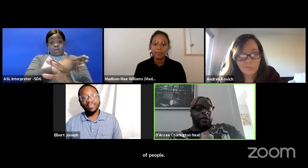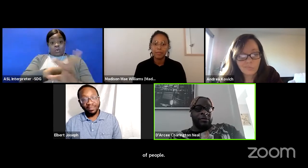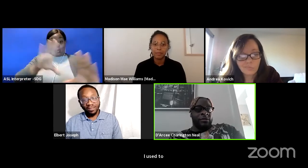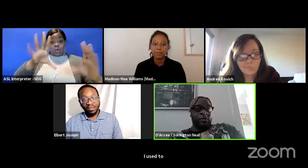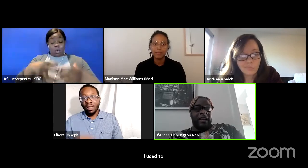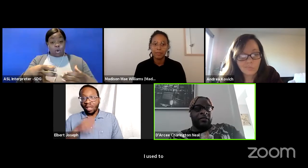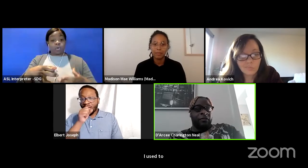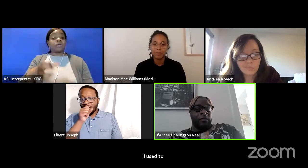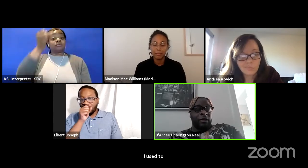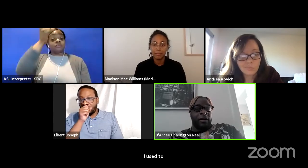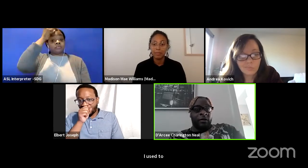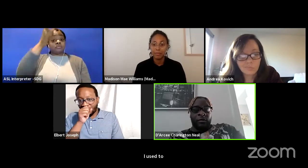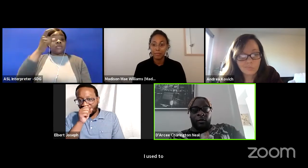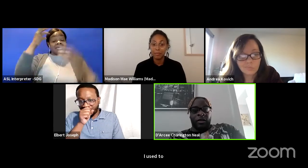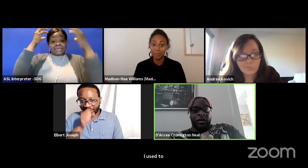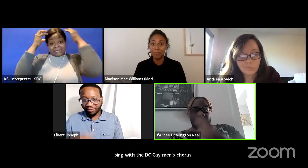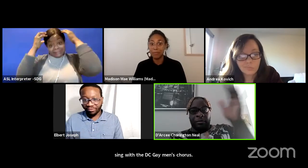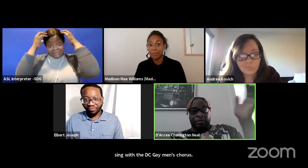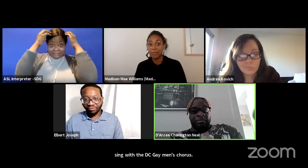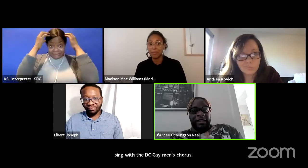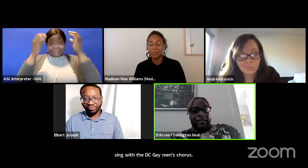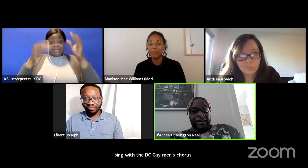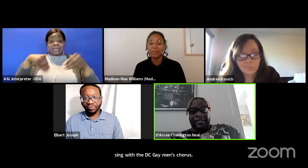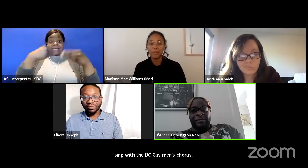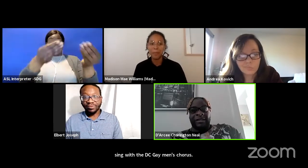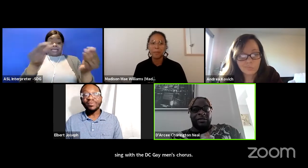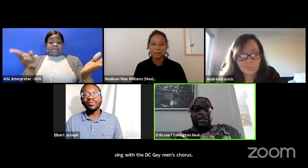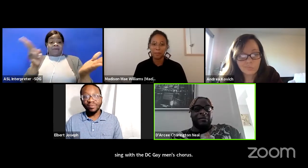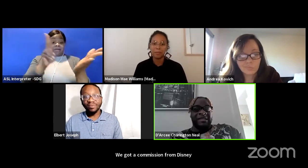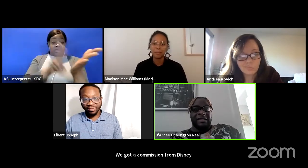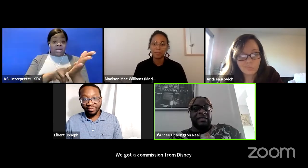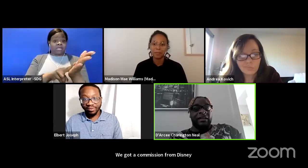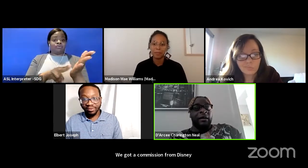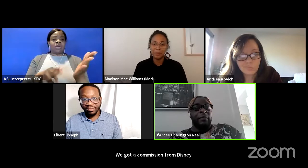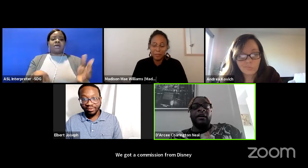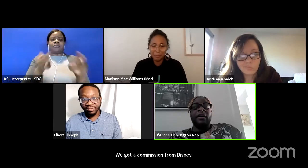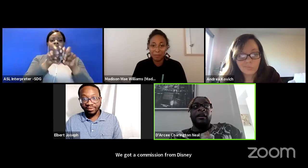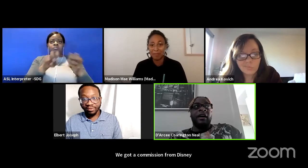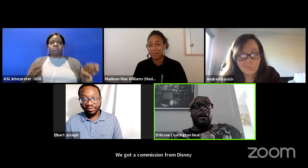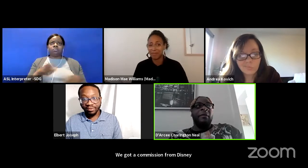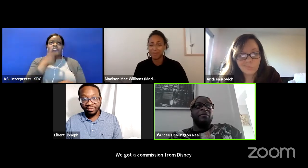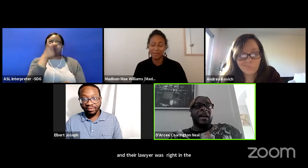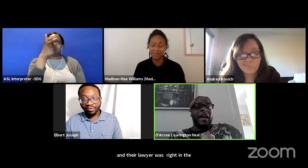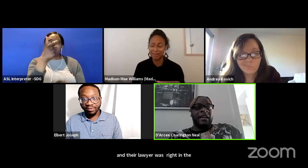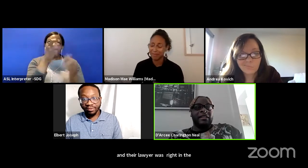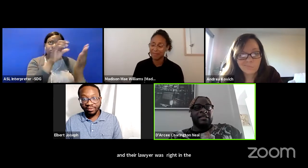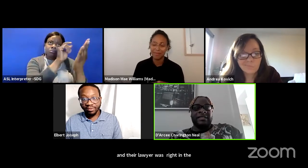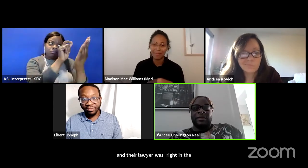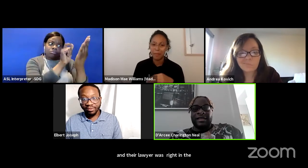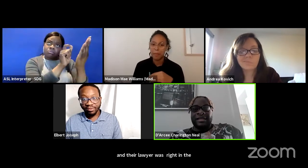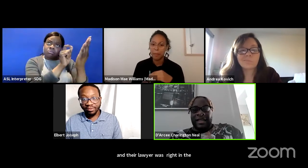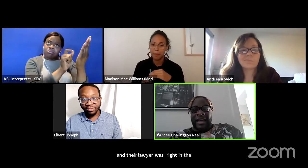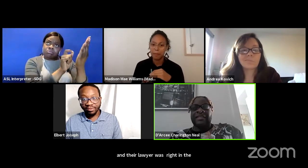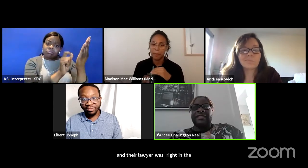and their lawyer was right in the front row with all of the lyrics to make sure we didn't mess anything up. And they told us that